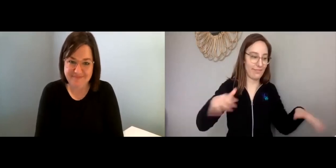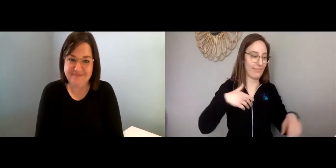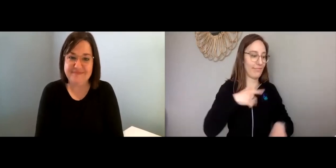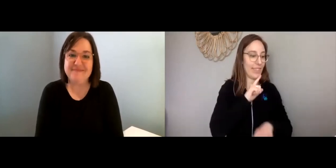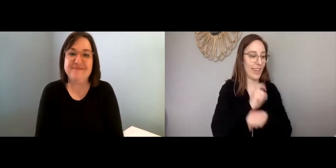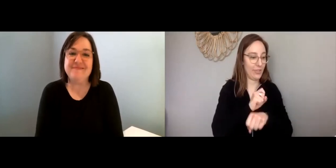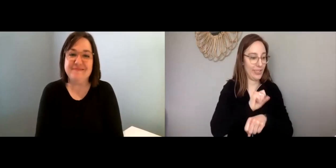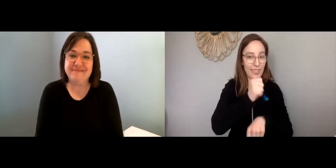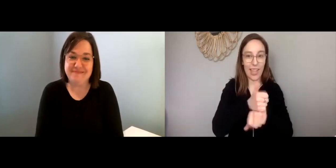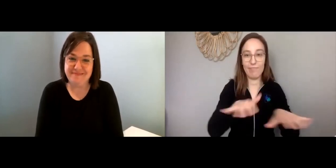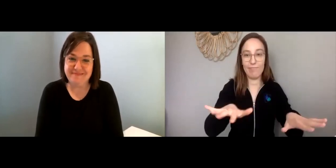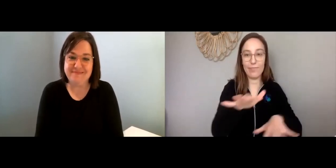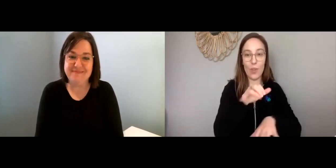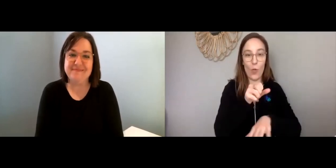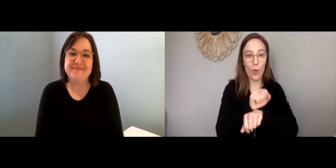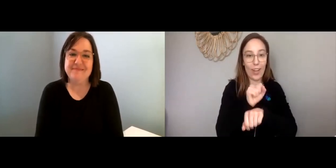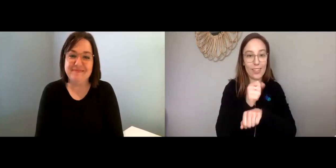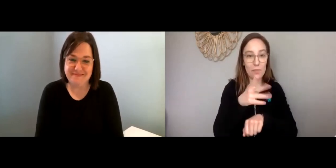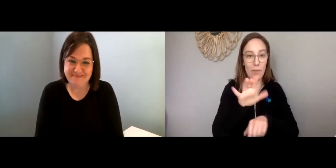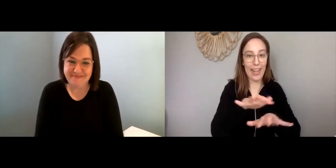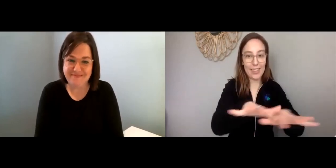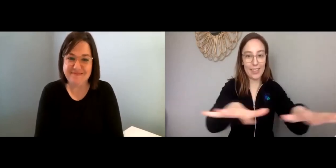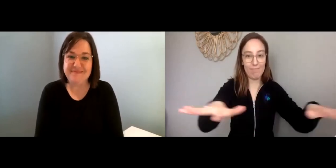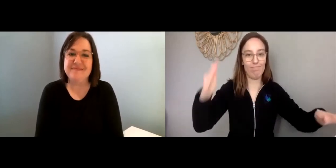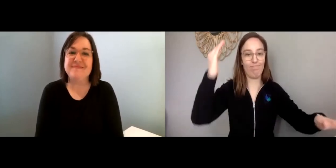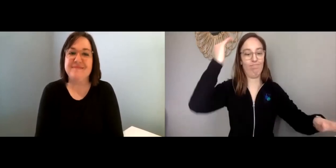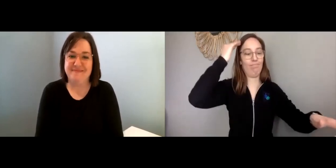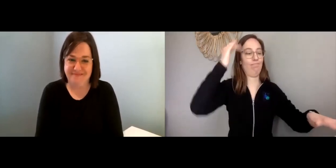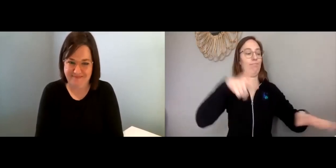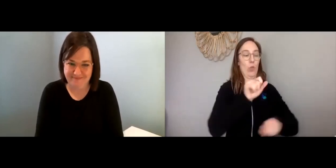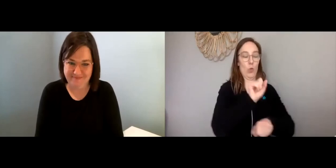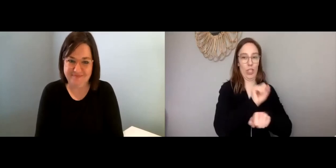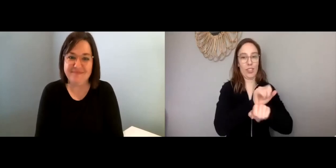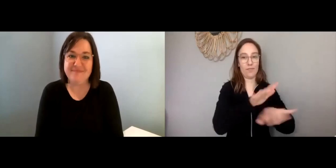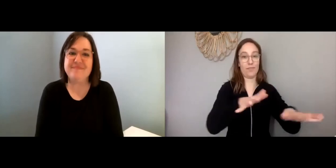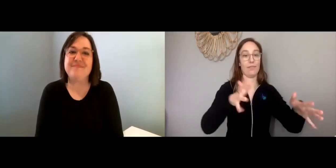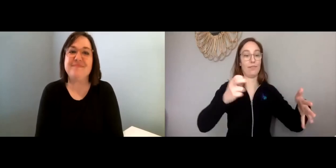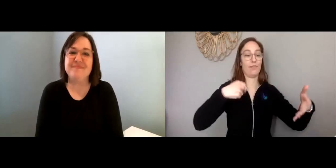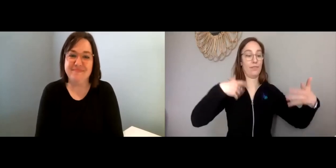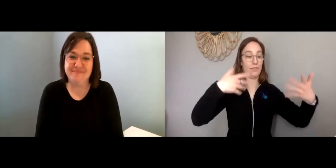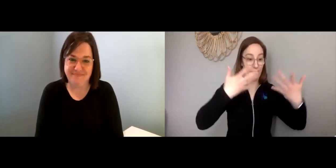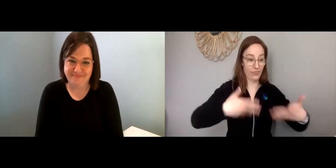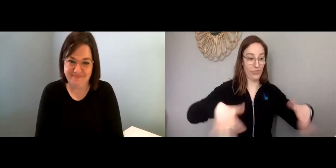And then come to my work space that I’ve set up and know that it’s, you know, time to work.